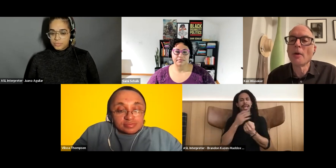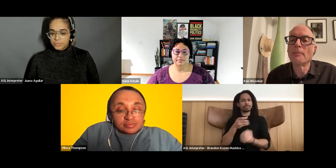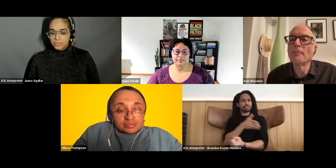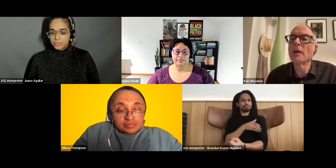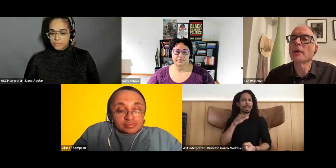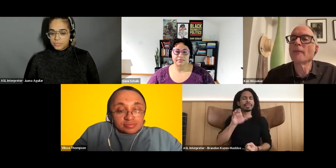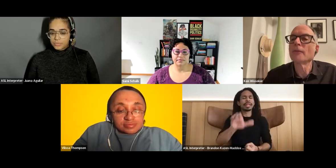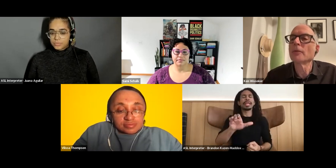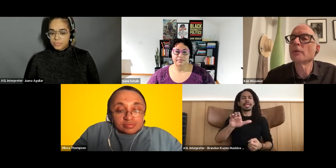Ken Wissoker: being